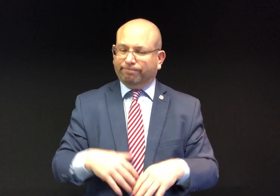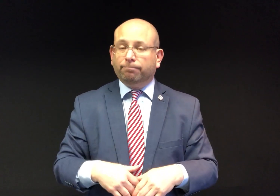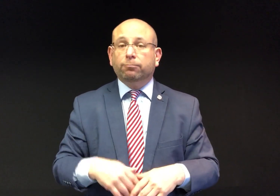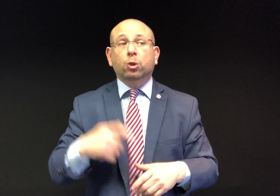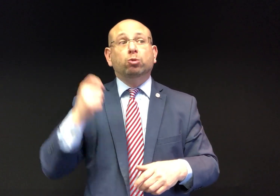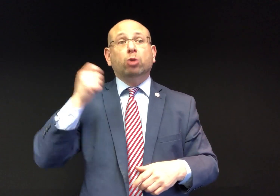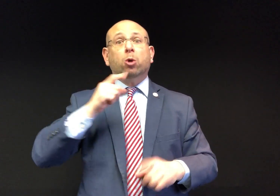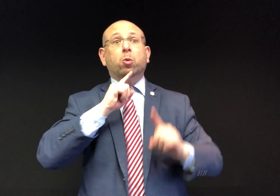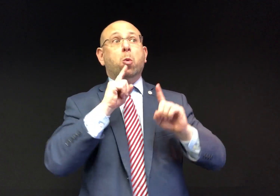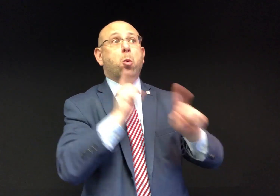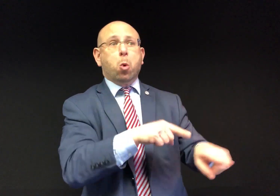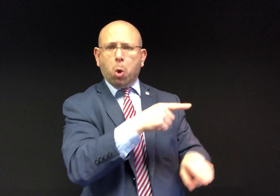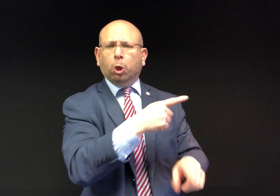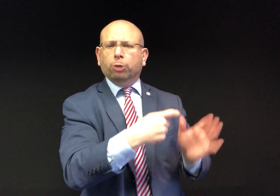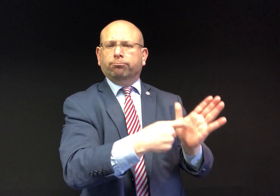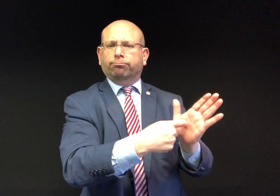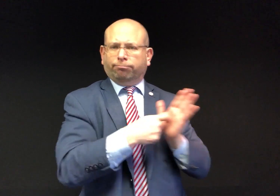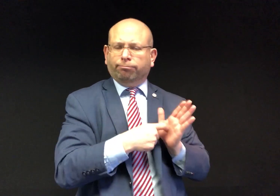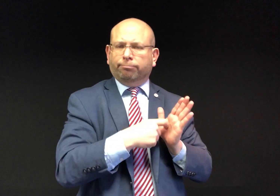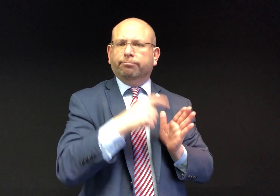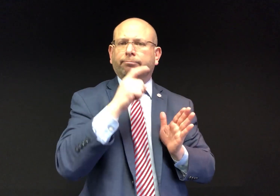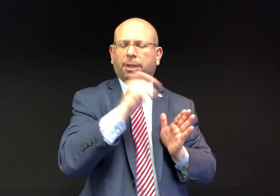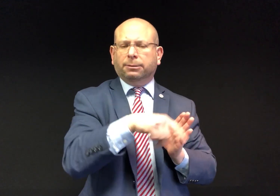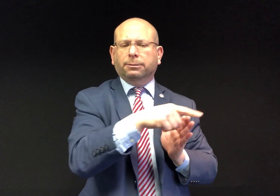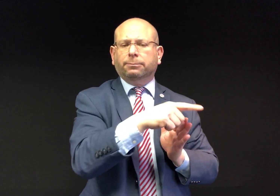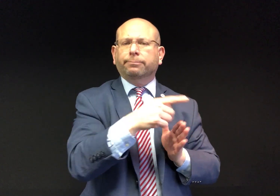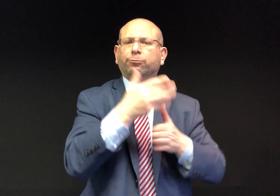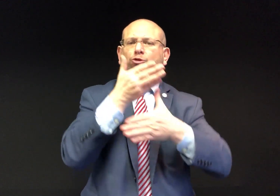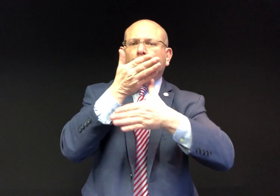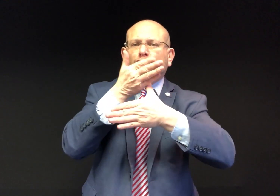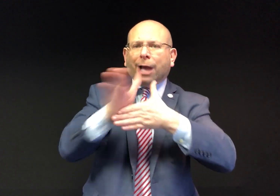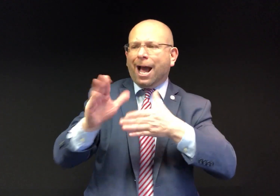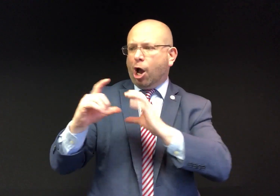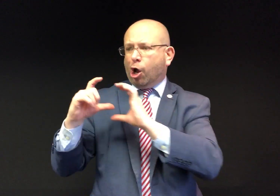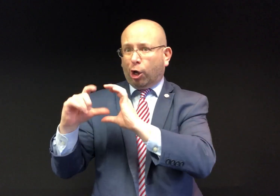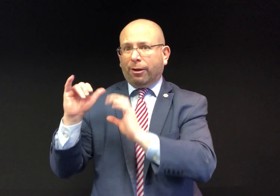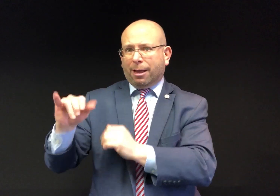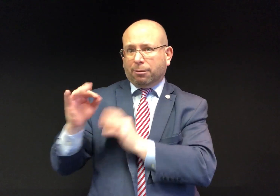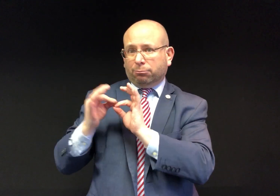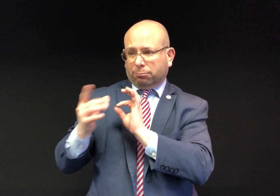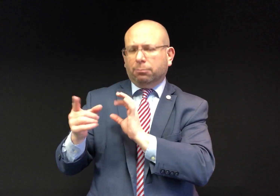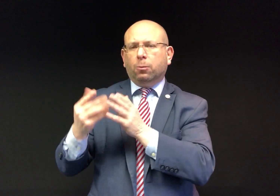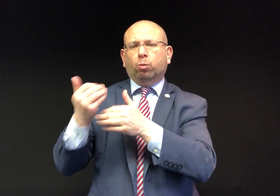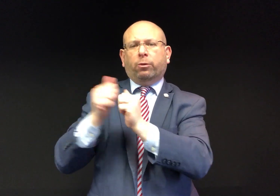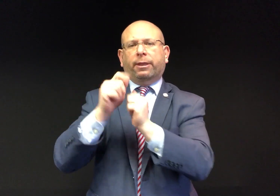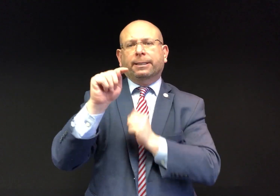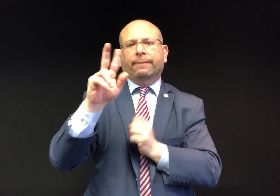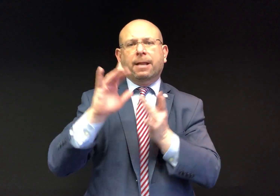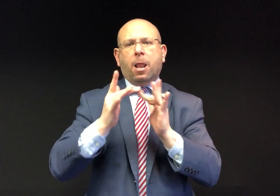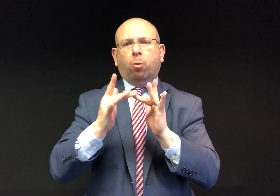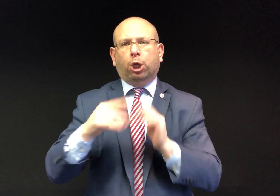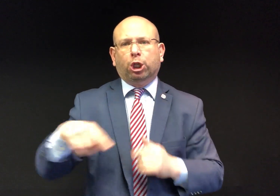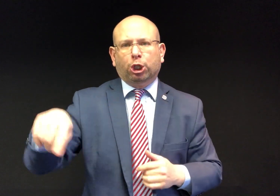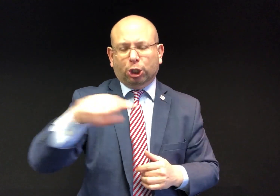Part of the judge's order was for the White House to share the video feed of the ASL interpreter to the TV networks, which are not required to carry the interpreter video.